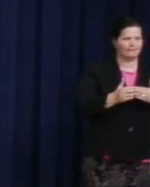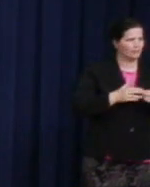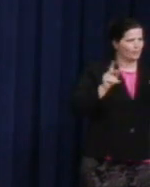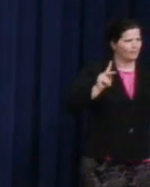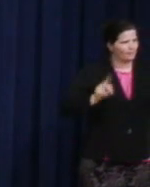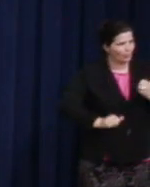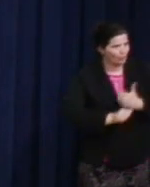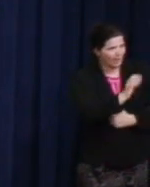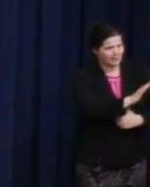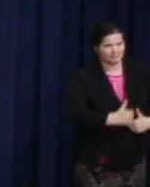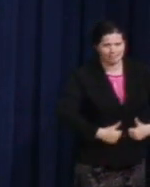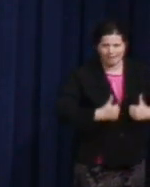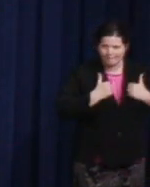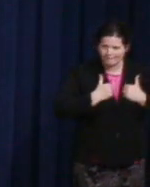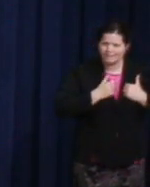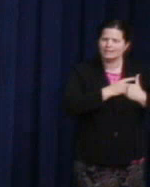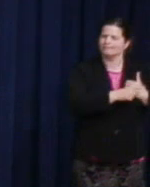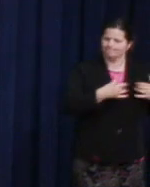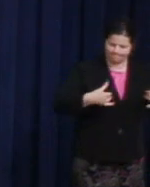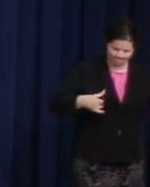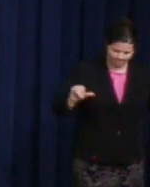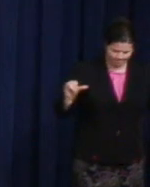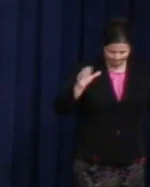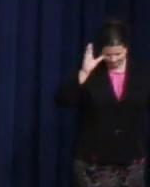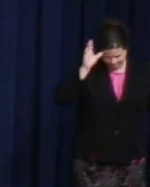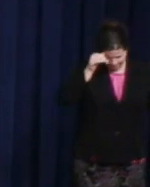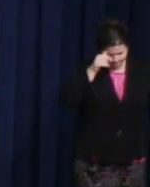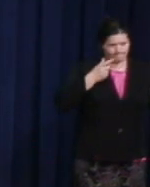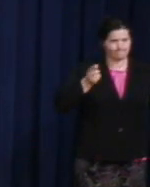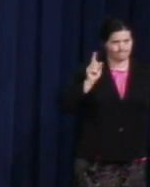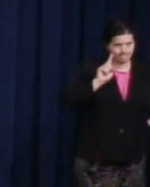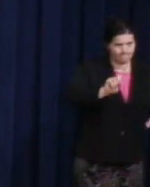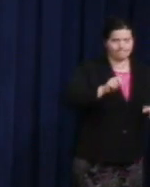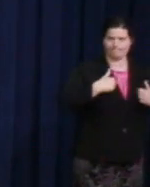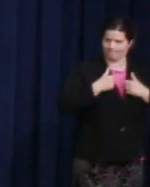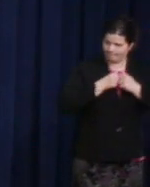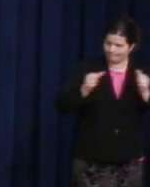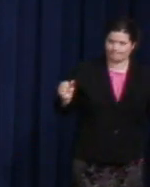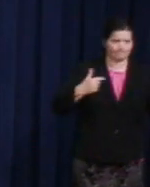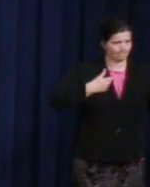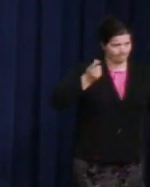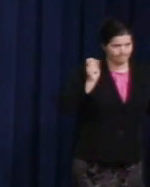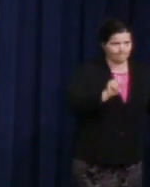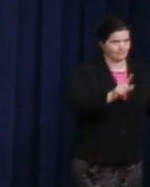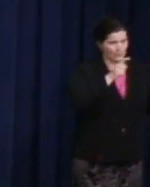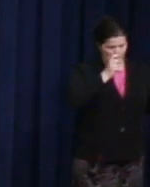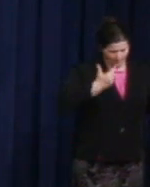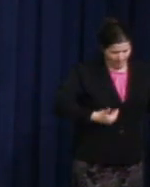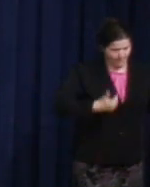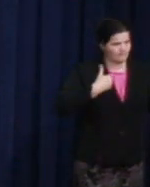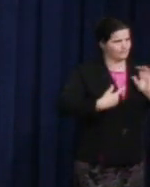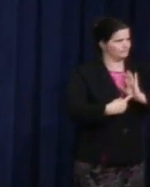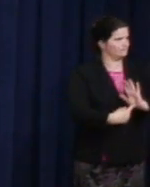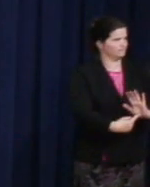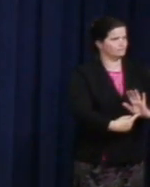remain with that call that we have to come out. Uncle Harvey let -- Harvey -- Uncle Harvey's